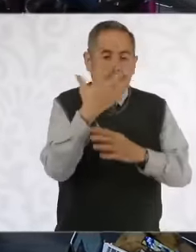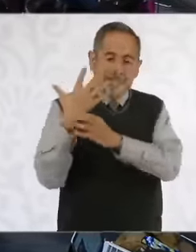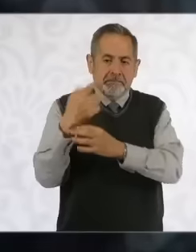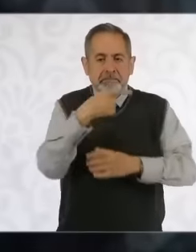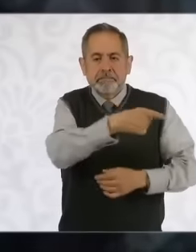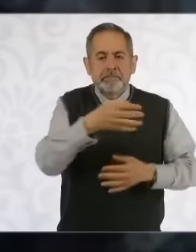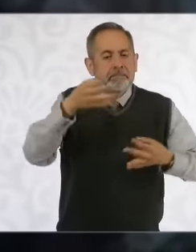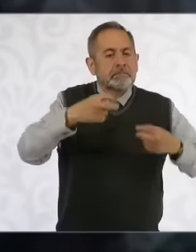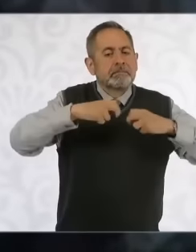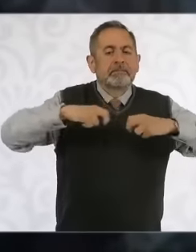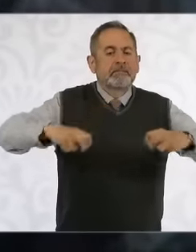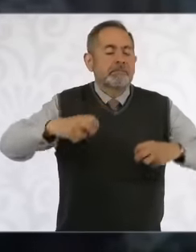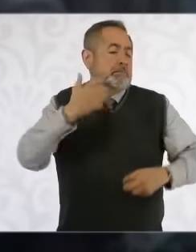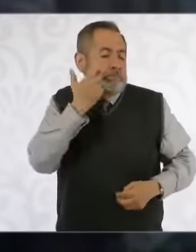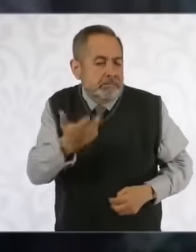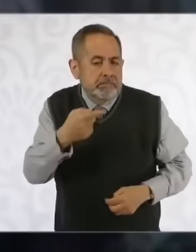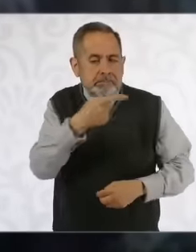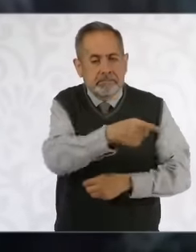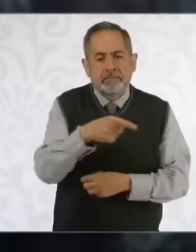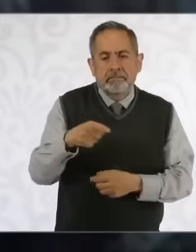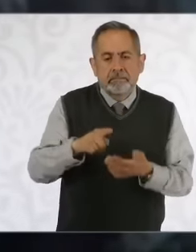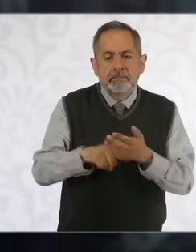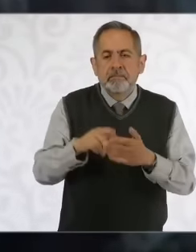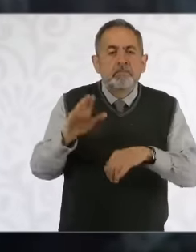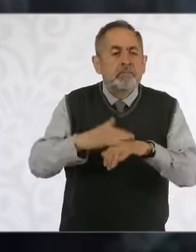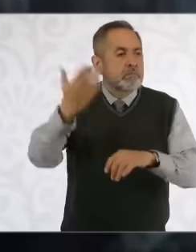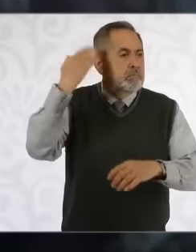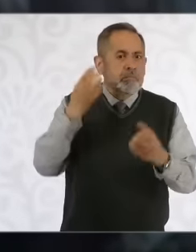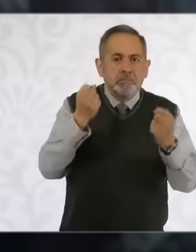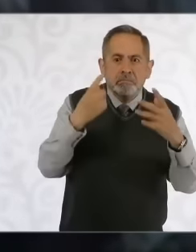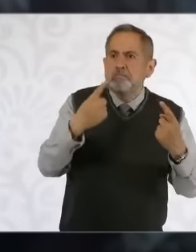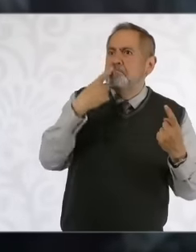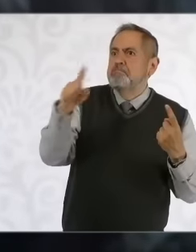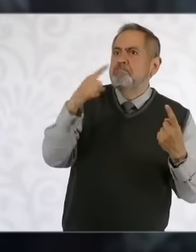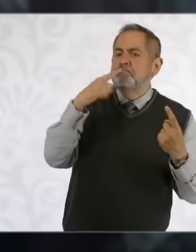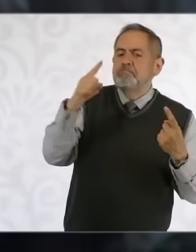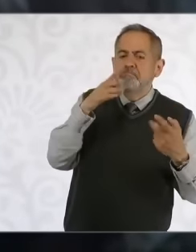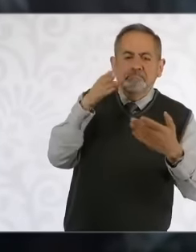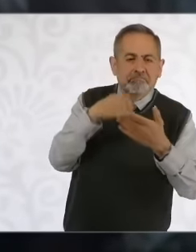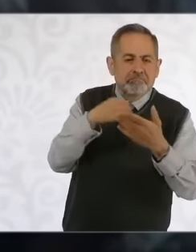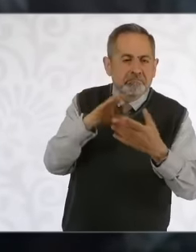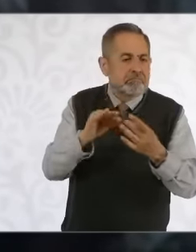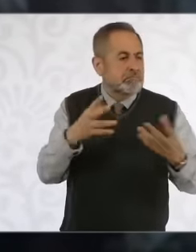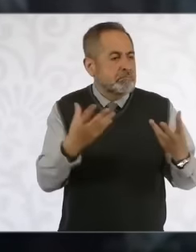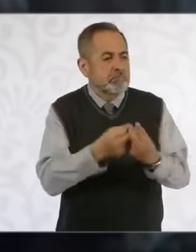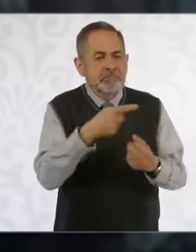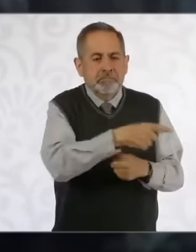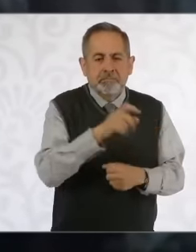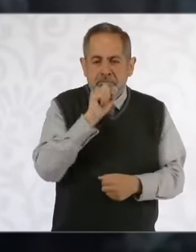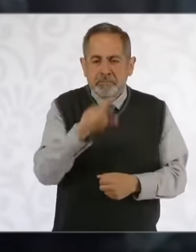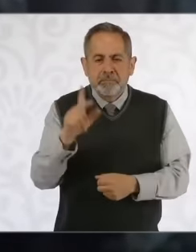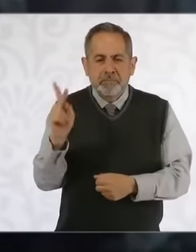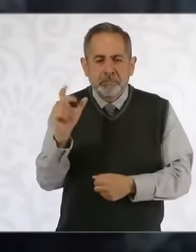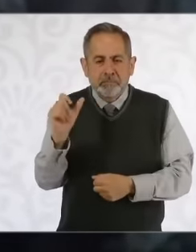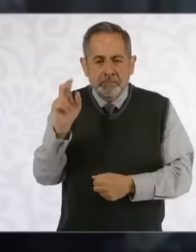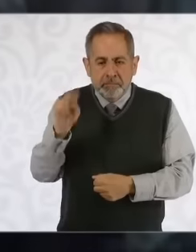he intends to make them due to the protections presented by the National Action party. institutional revolutionary party